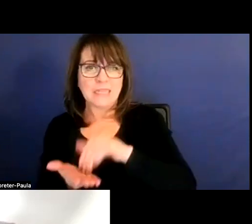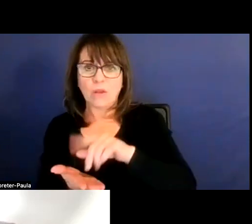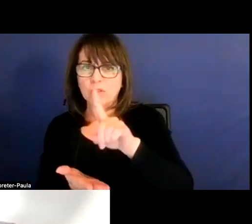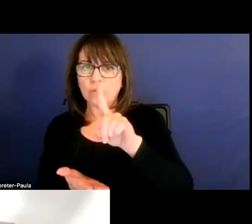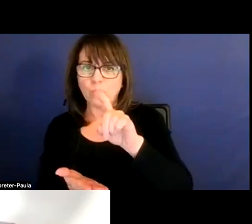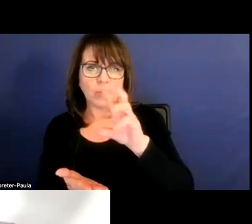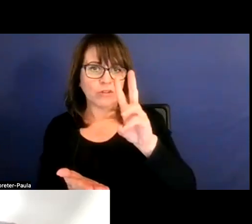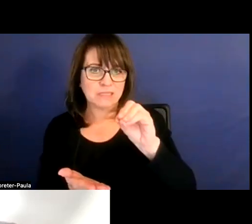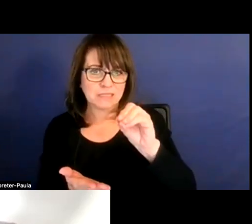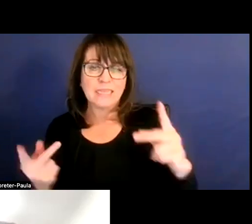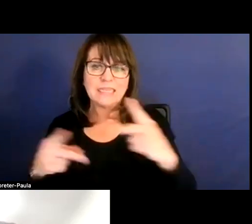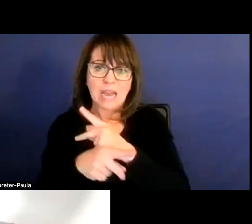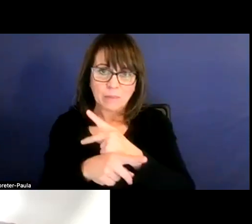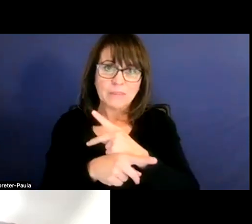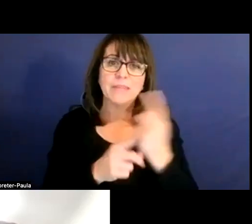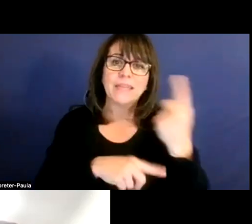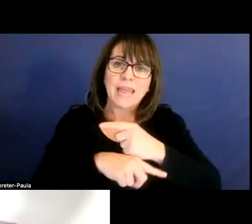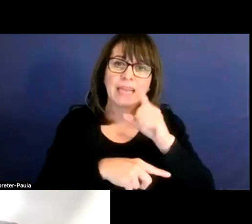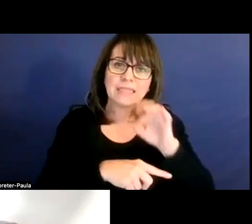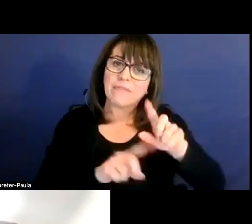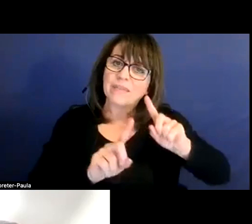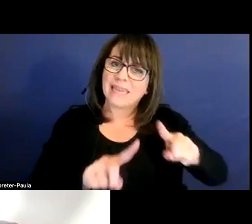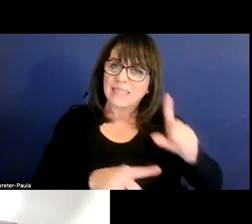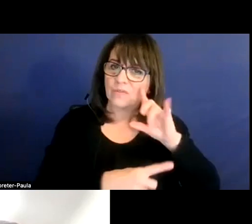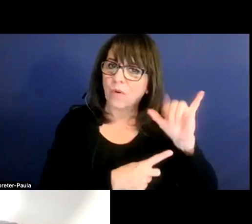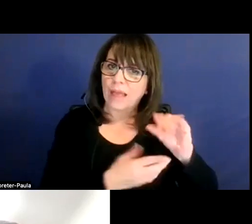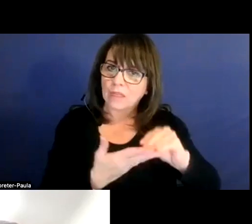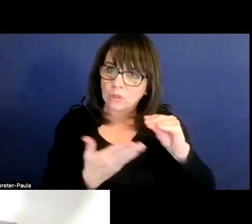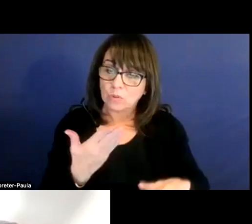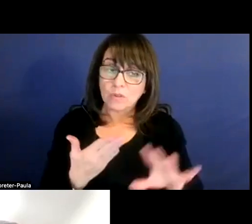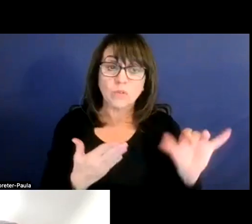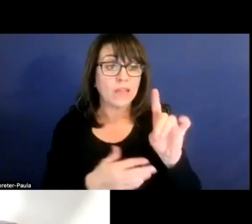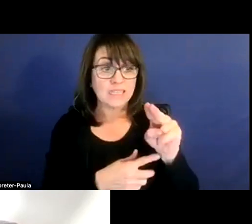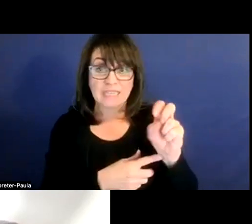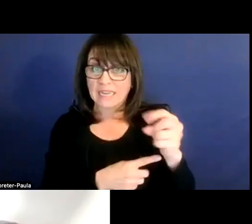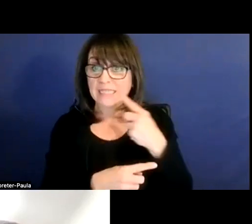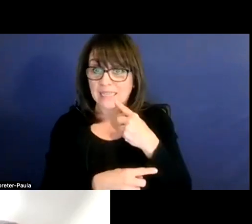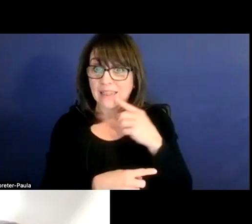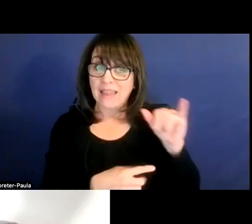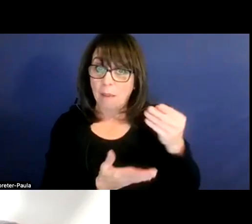that daily attendance for that particular student. So, like Dennis is saying, that money will be given to the district,